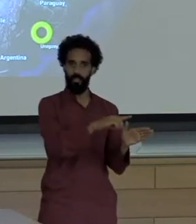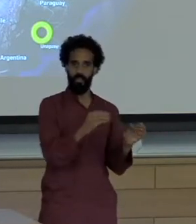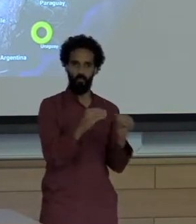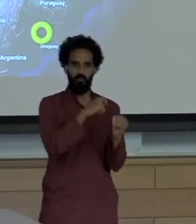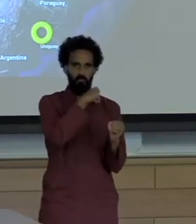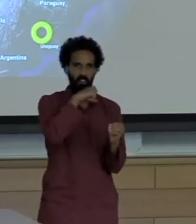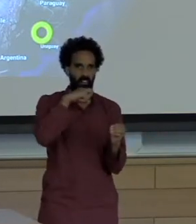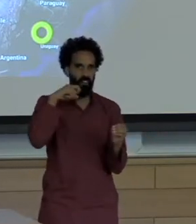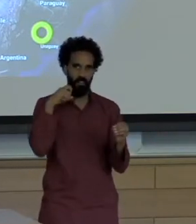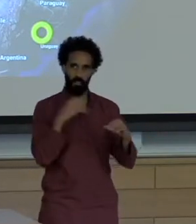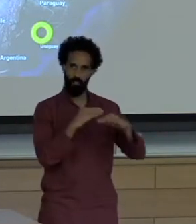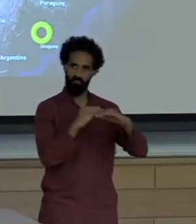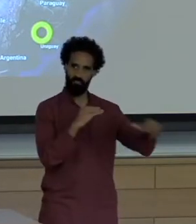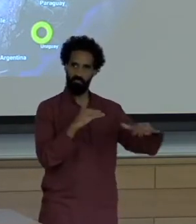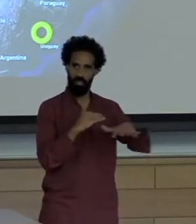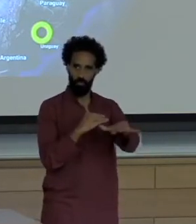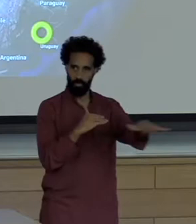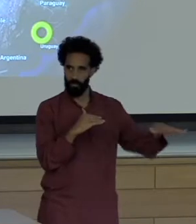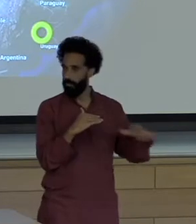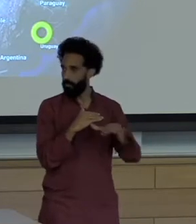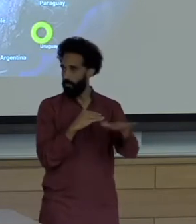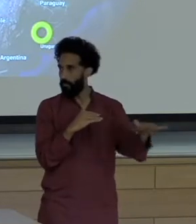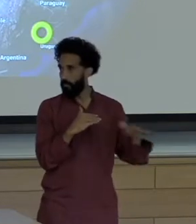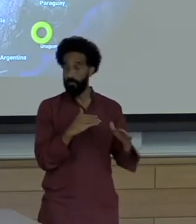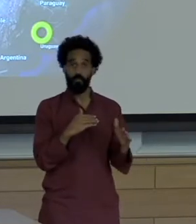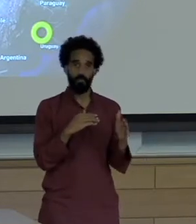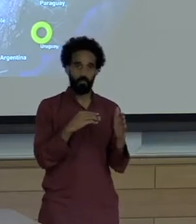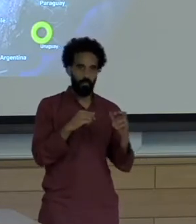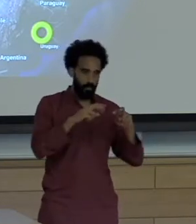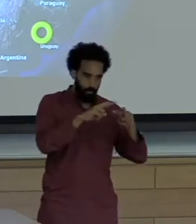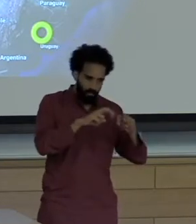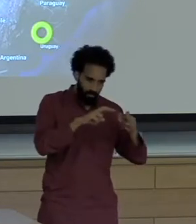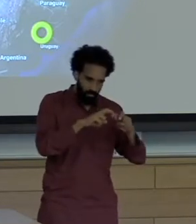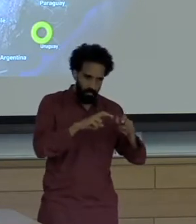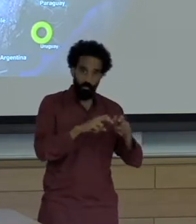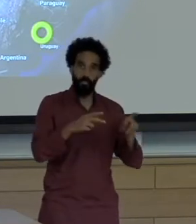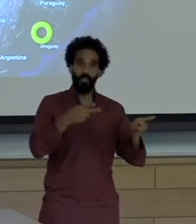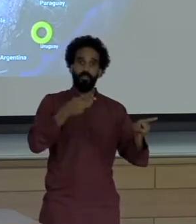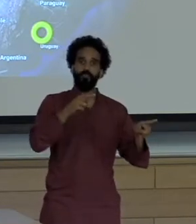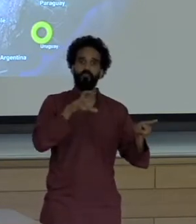examine and Look at how the press covers